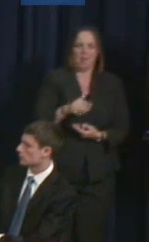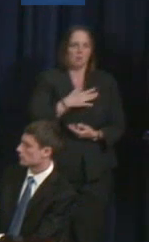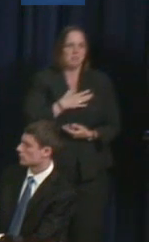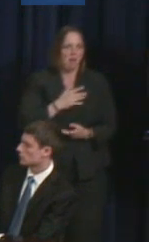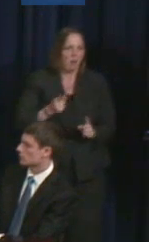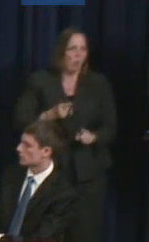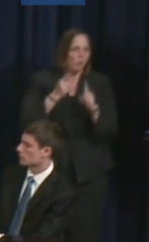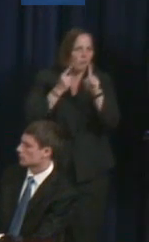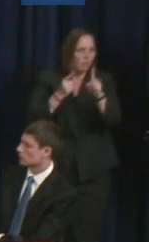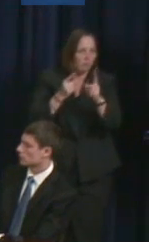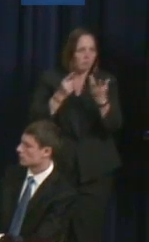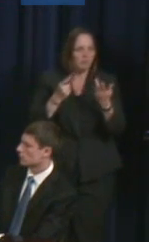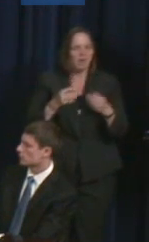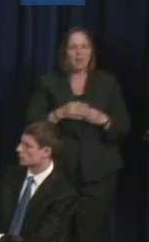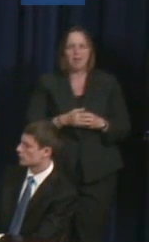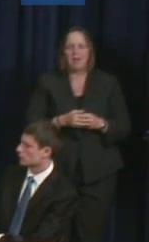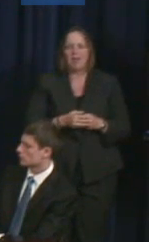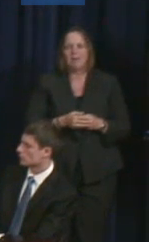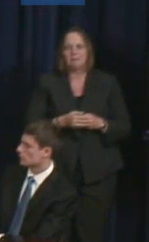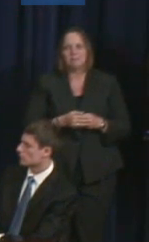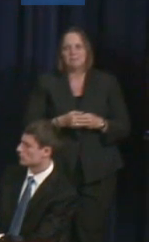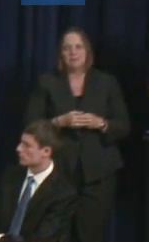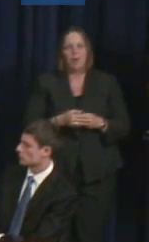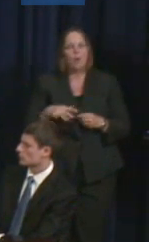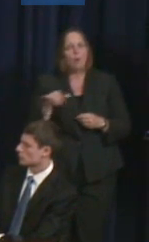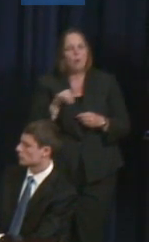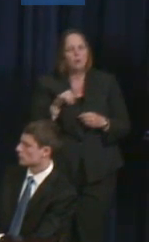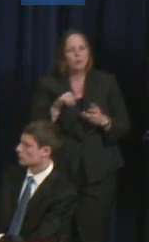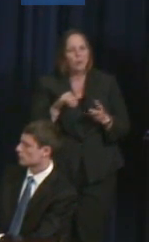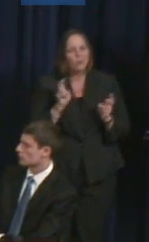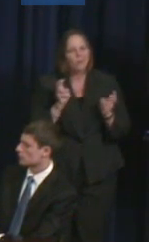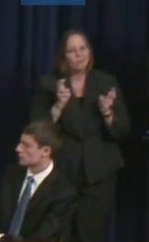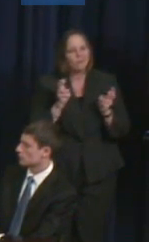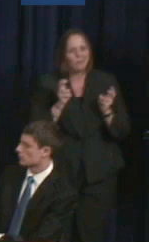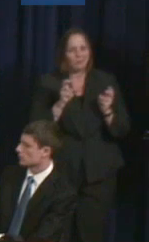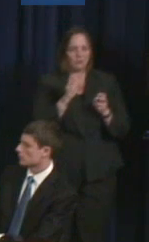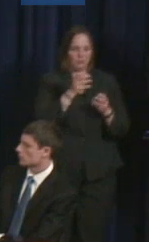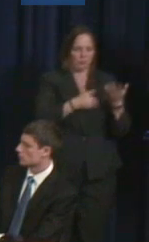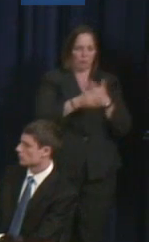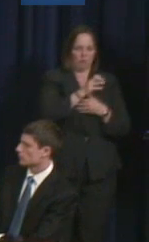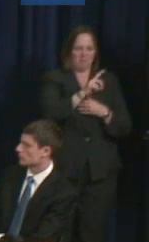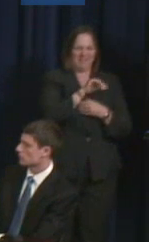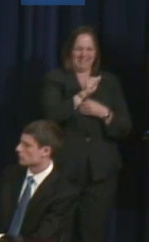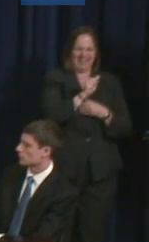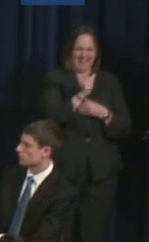And I can't, you know, owning your own narrative, and the social media aspect of it has been one of -- or